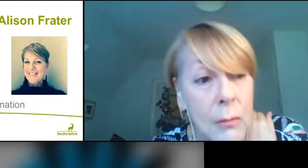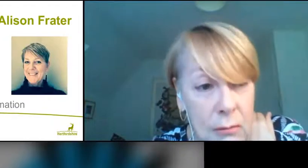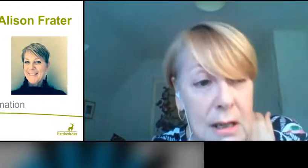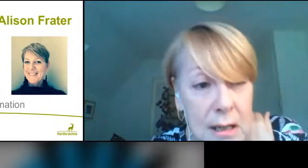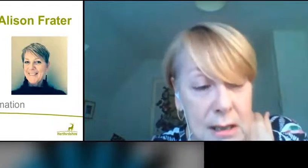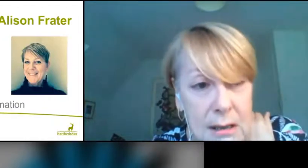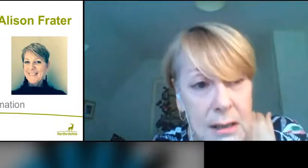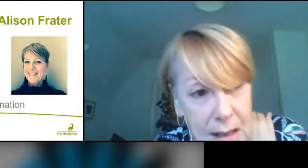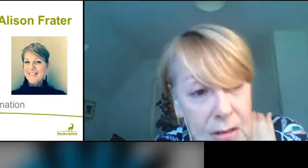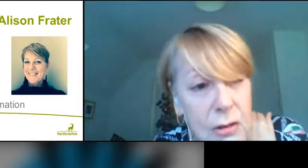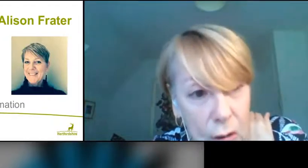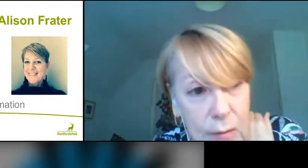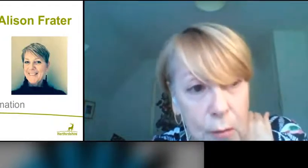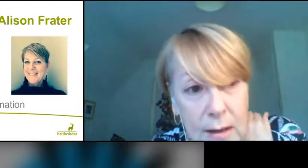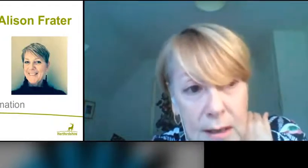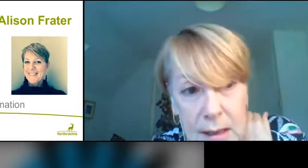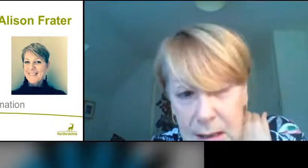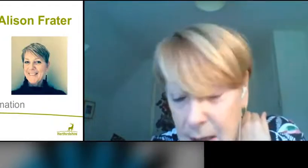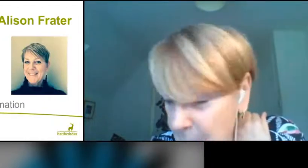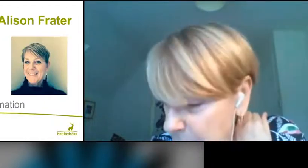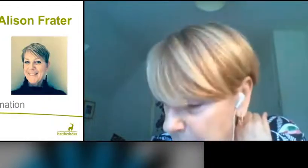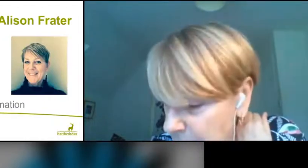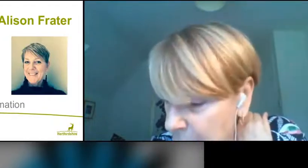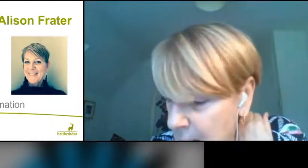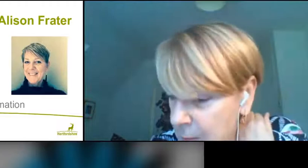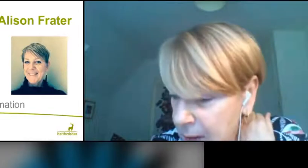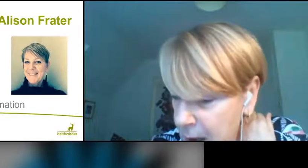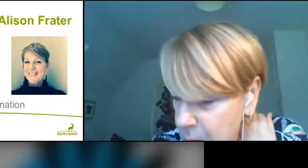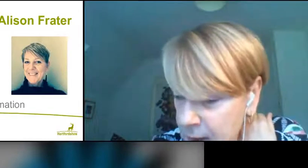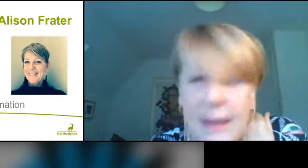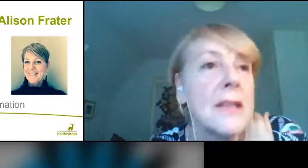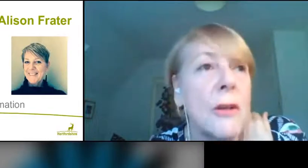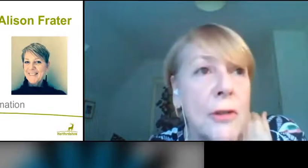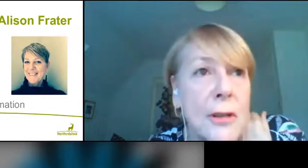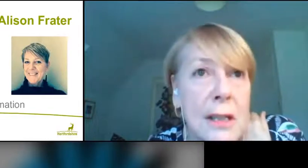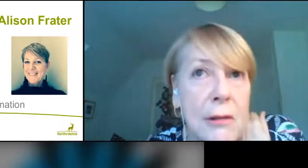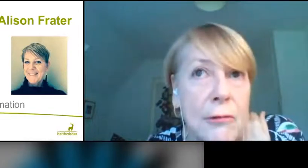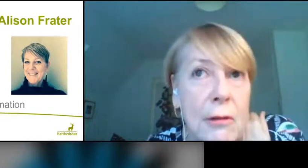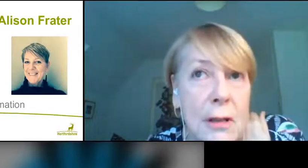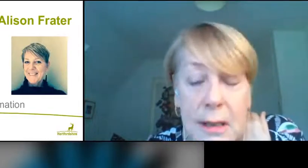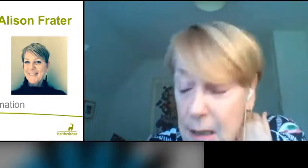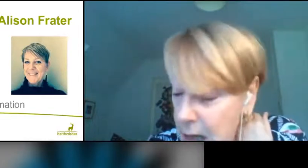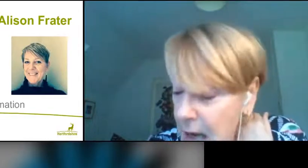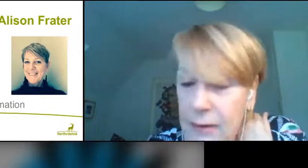We really need to get on top of why these things are happening, but that is of concern for us.